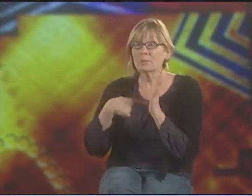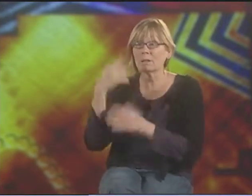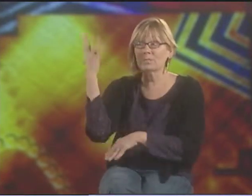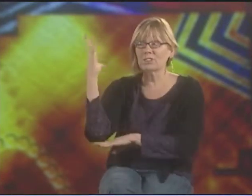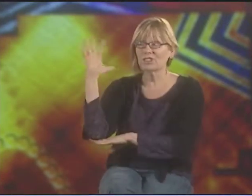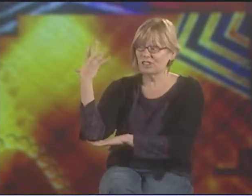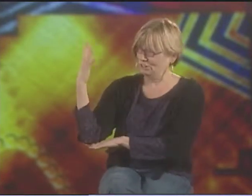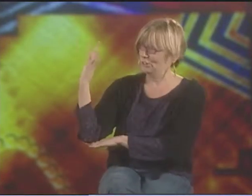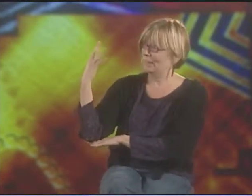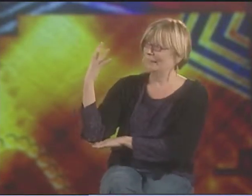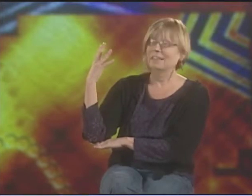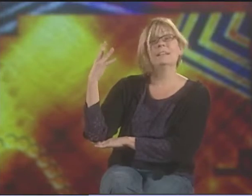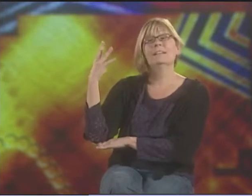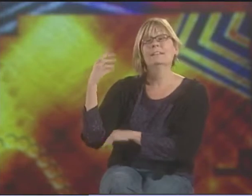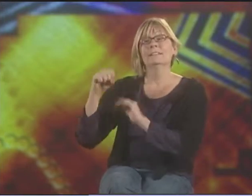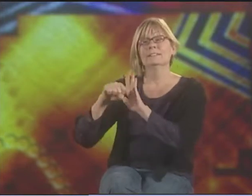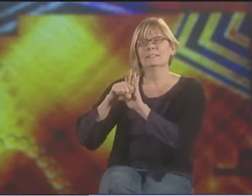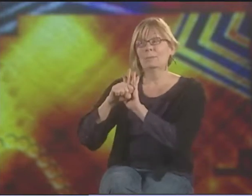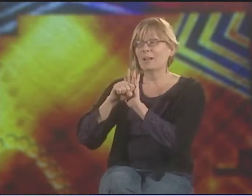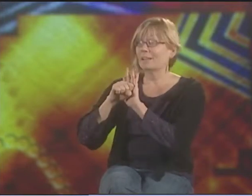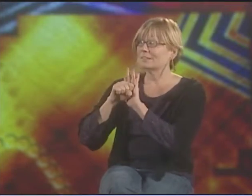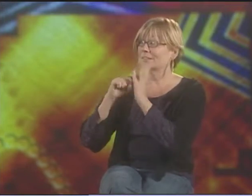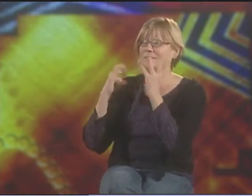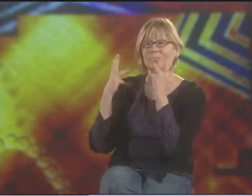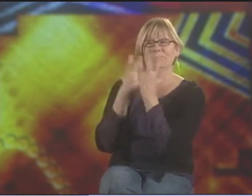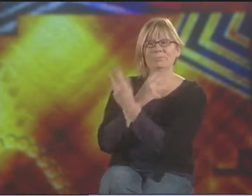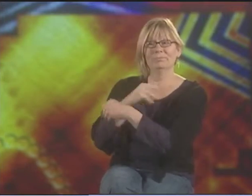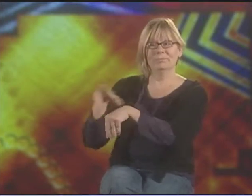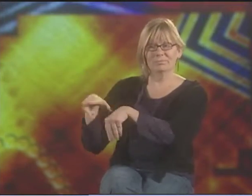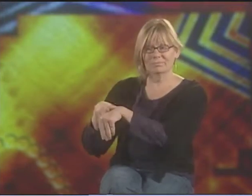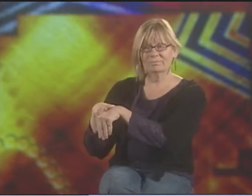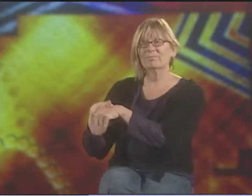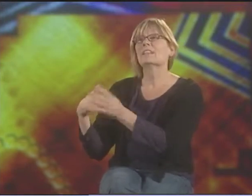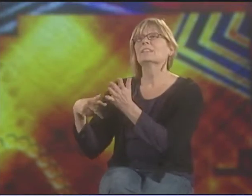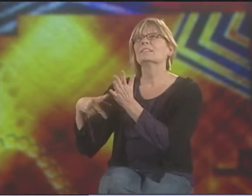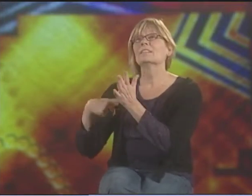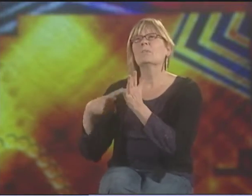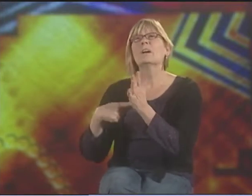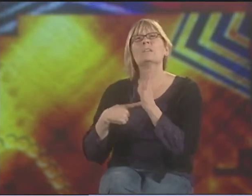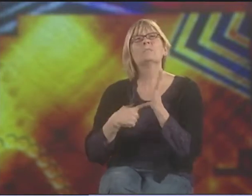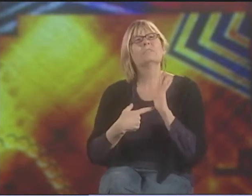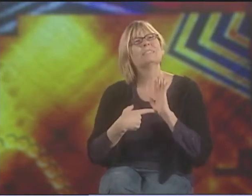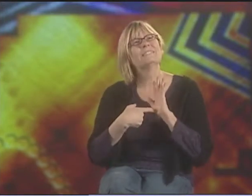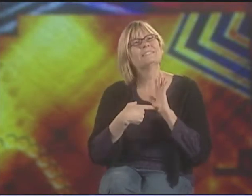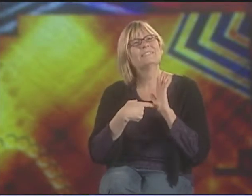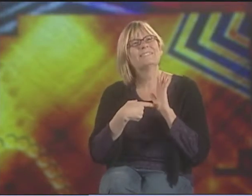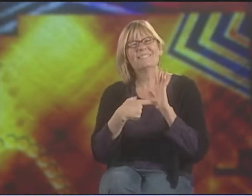YEAH, SOMETIMES THE TREE IS A SYMBOL OF NATURE,